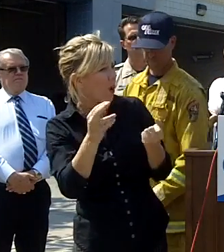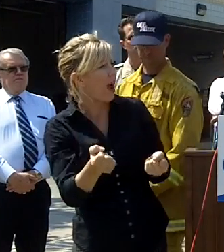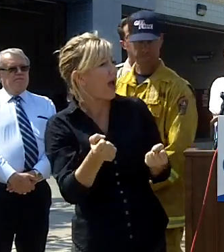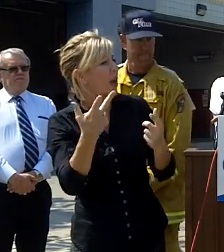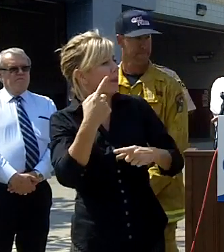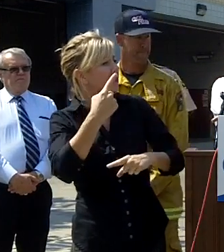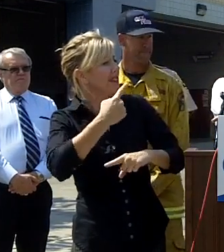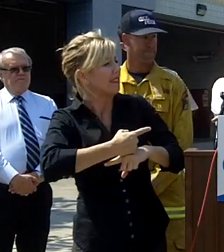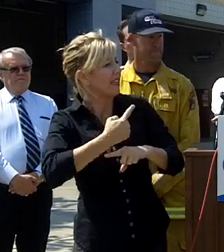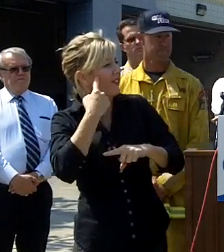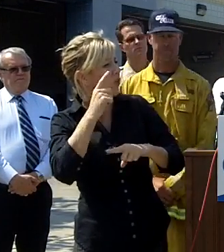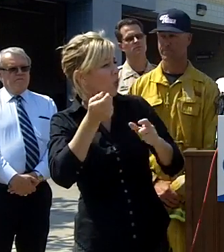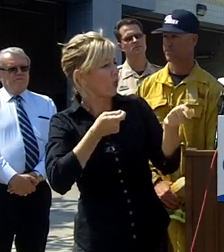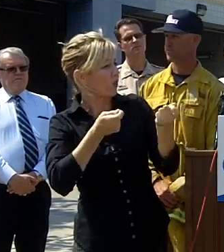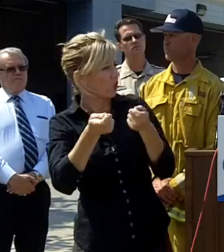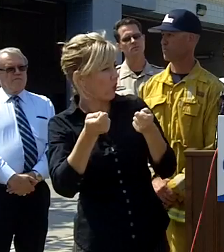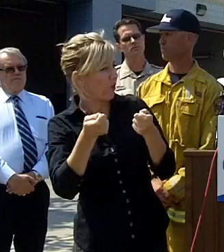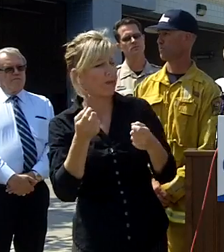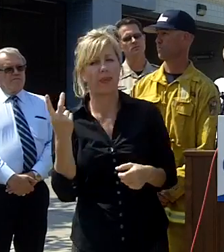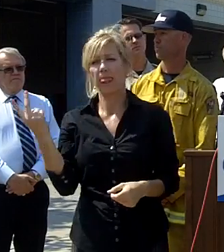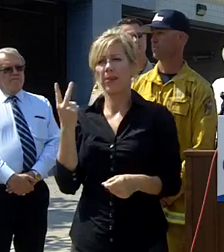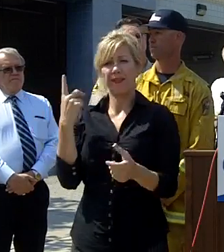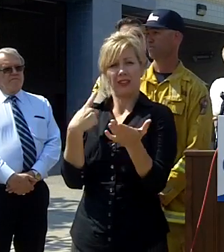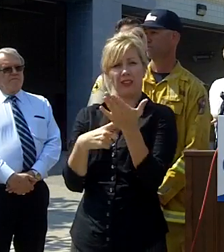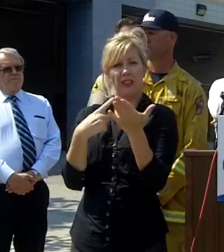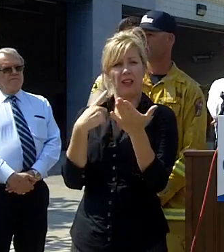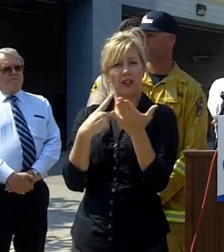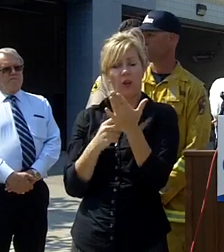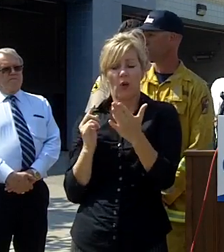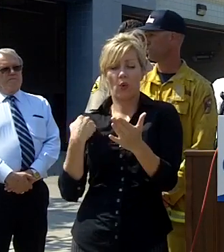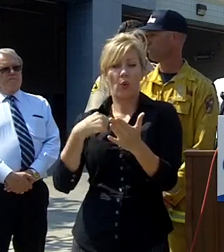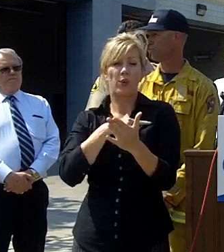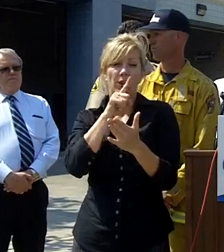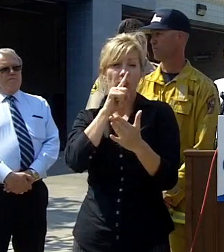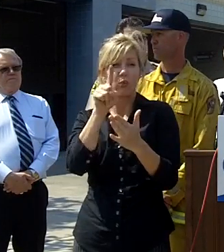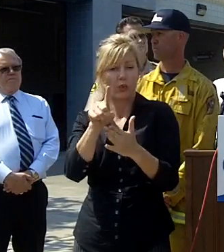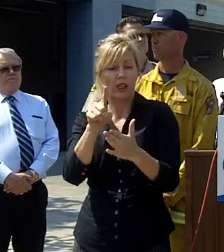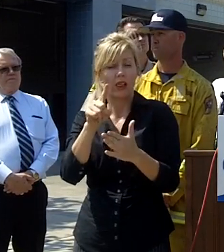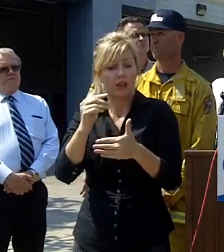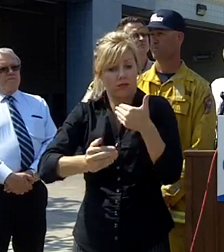what Nick and I have talked about the forward progress of the fire being stopped the good